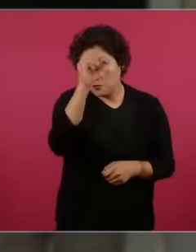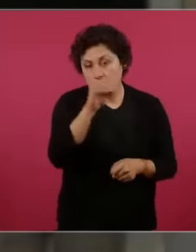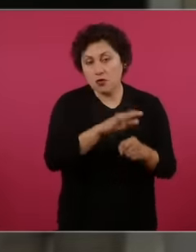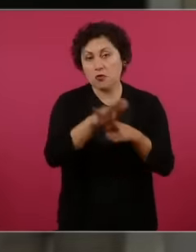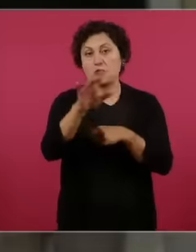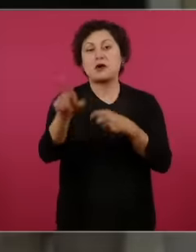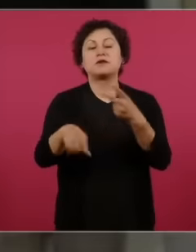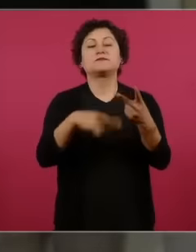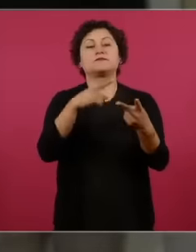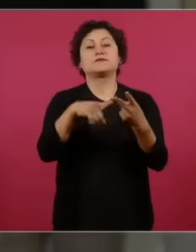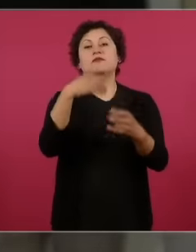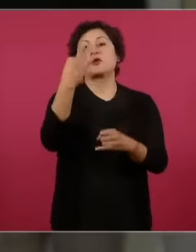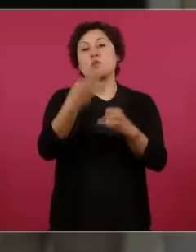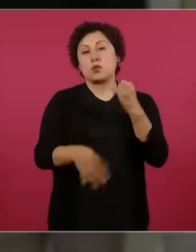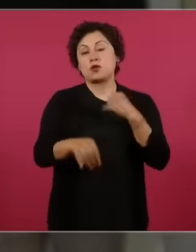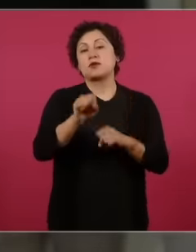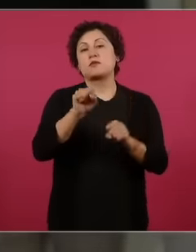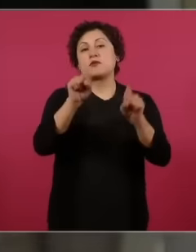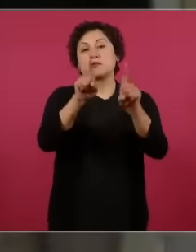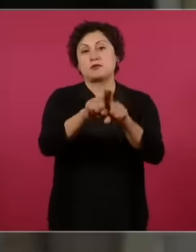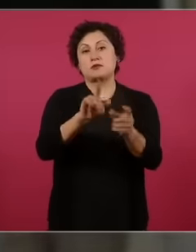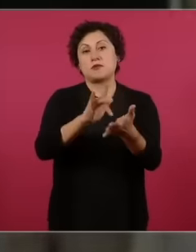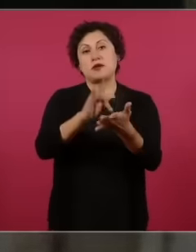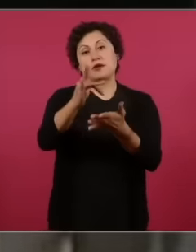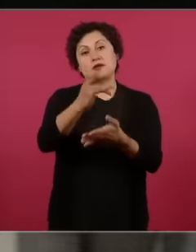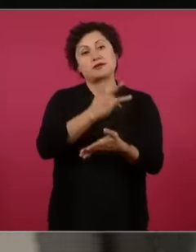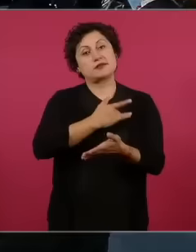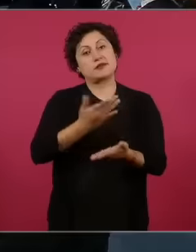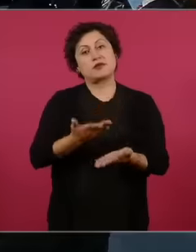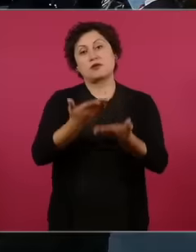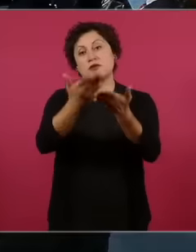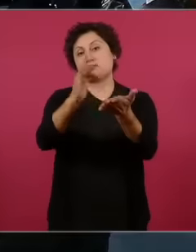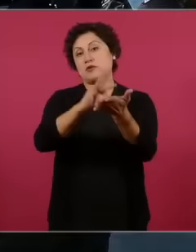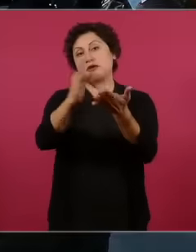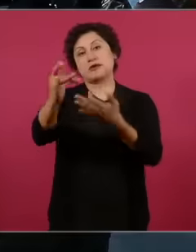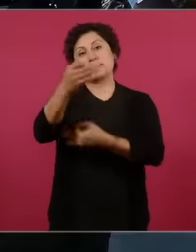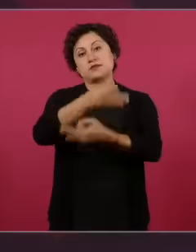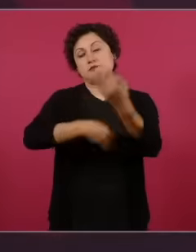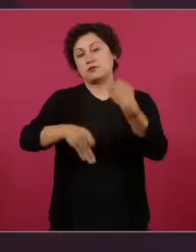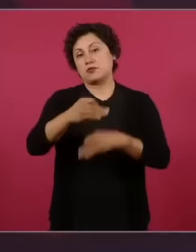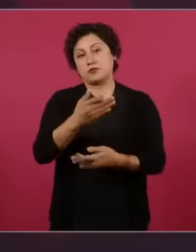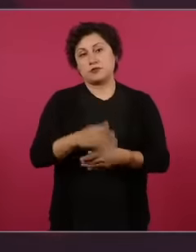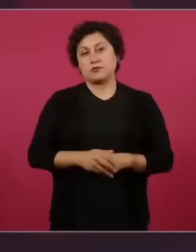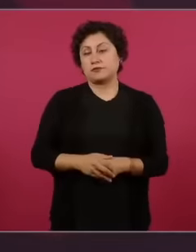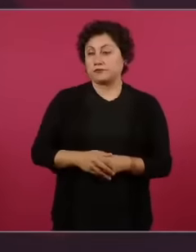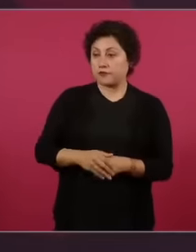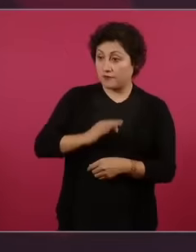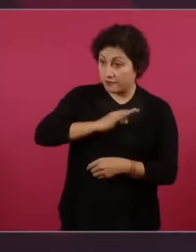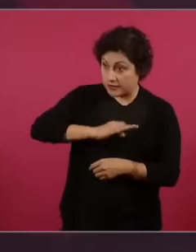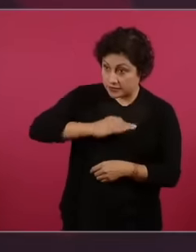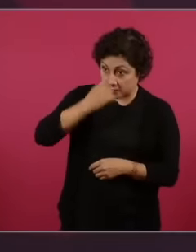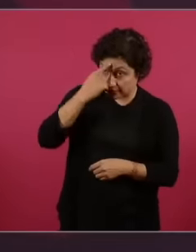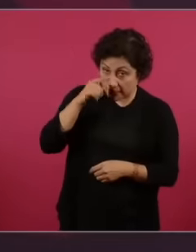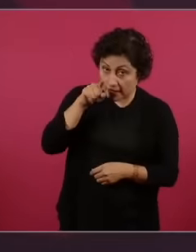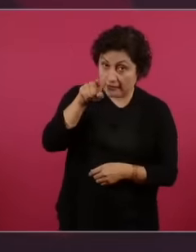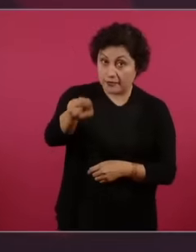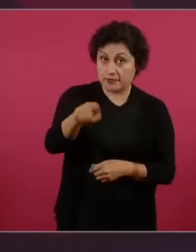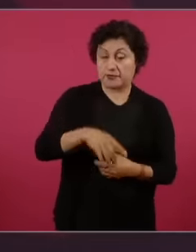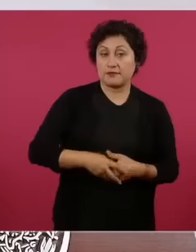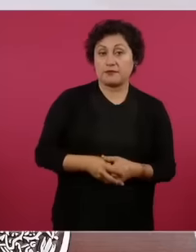my heart thank you for everything president very much Congratulations to you and this